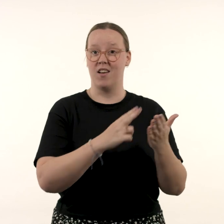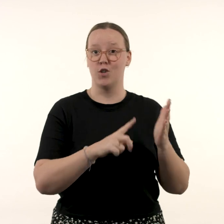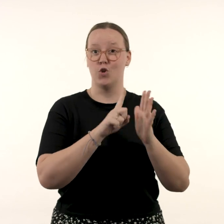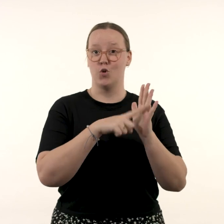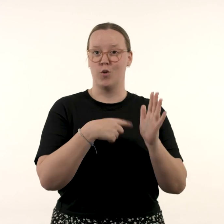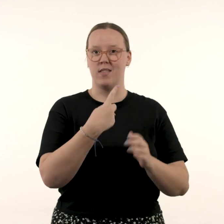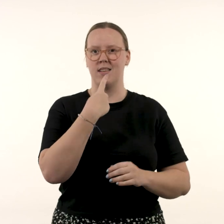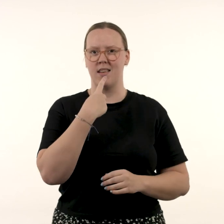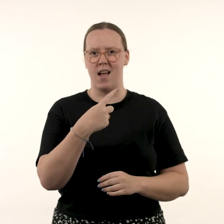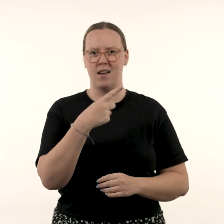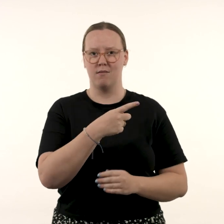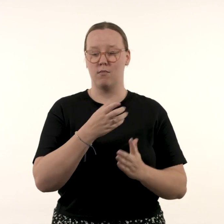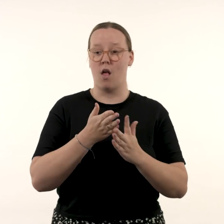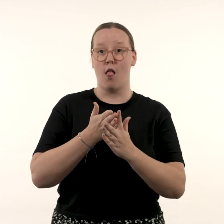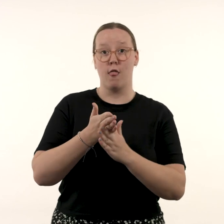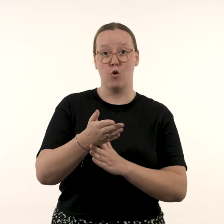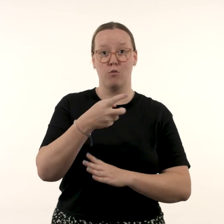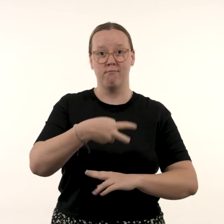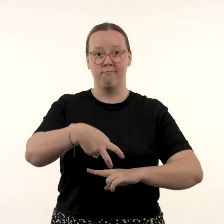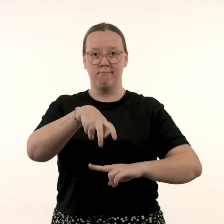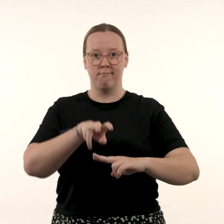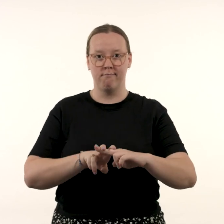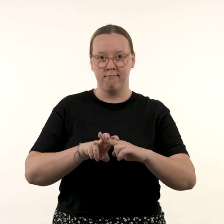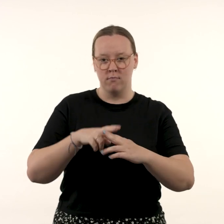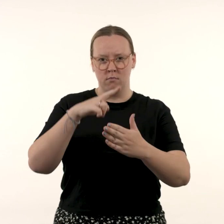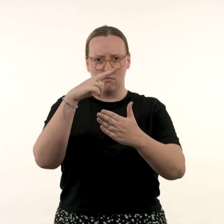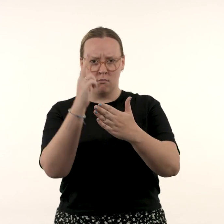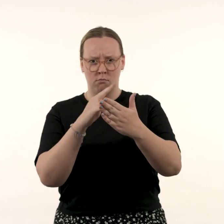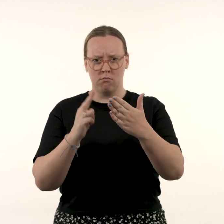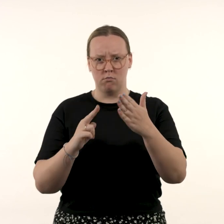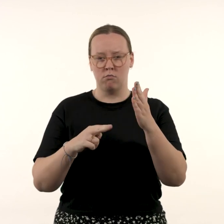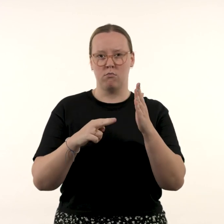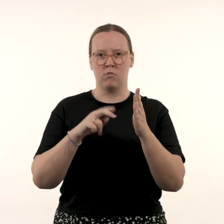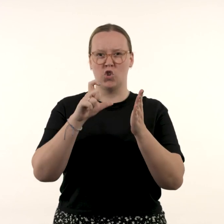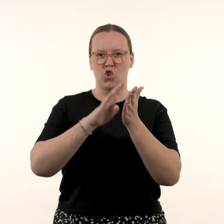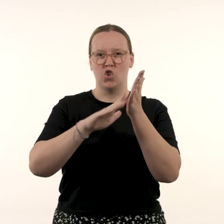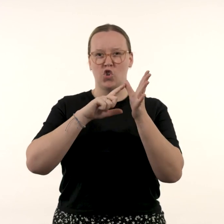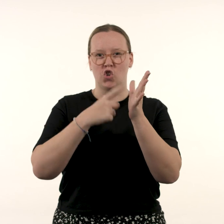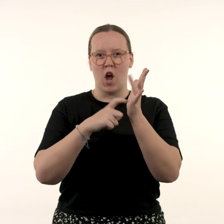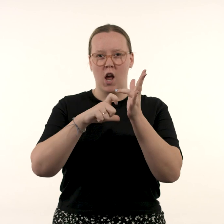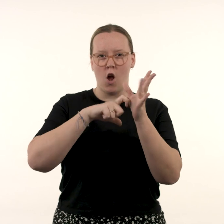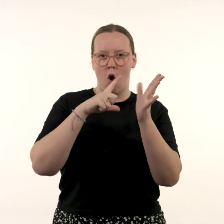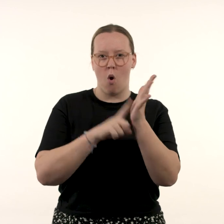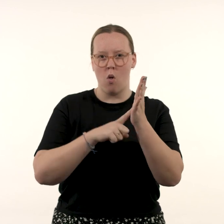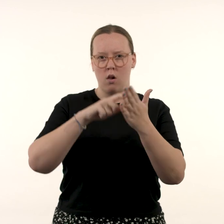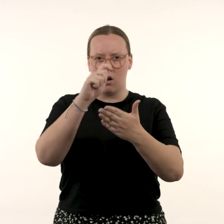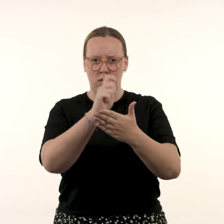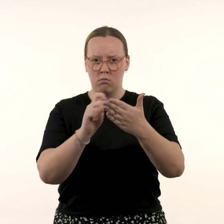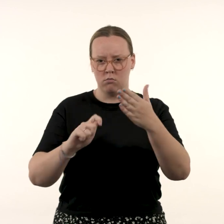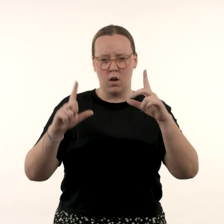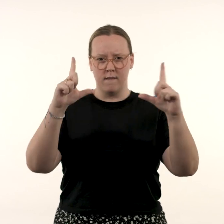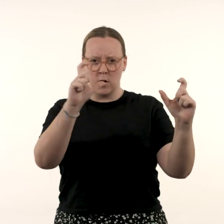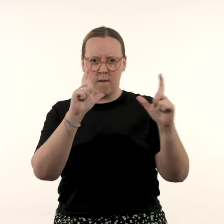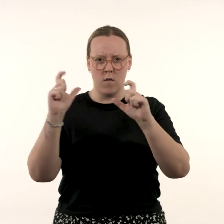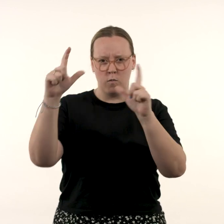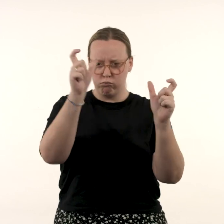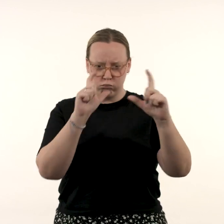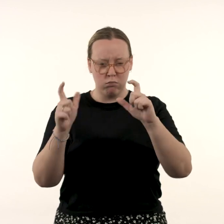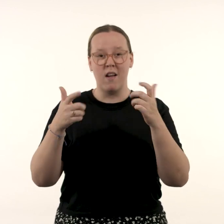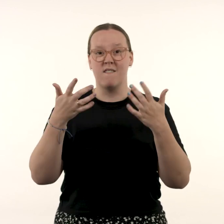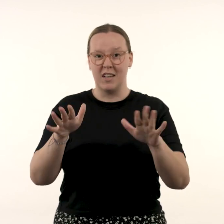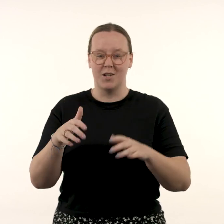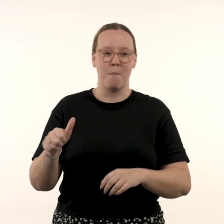‘During our sitting, I drew loose charcoal sketches and took numerous photos,’ says Sinnamon.